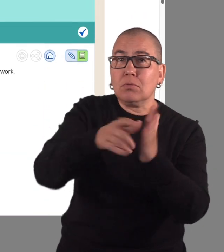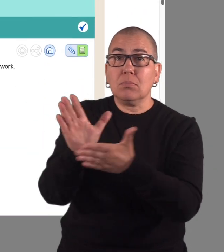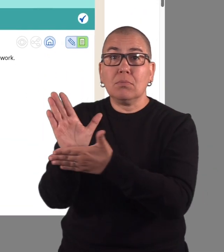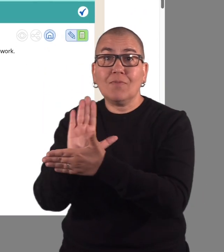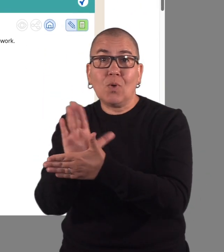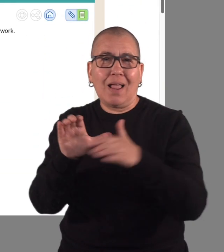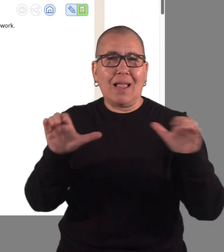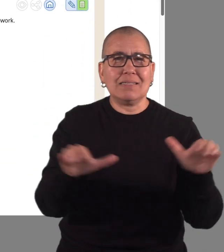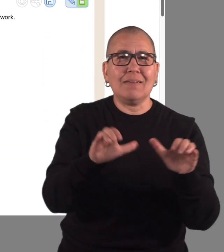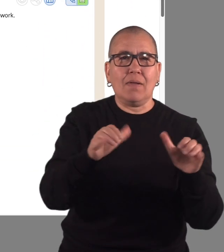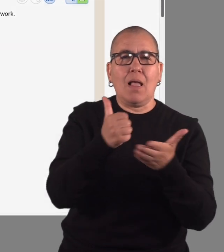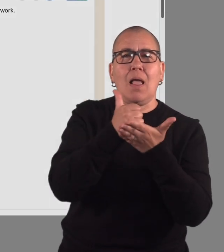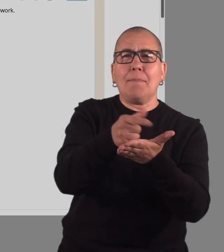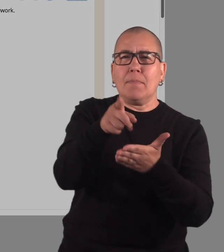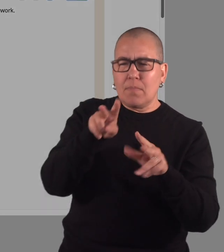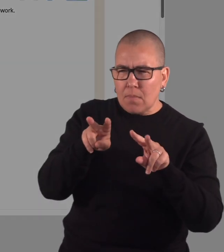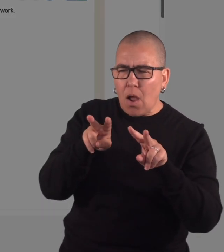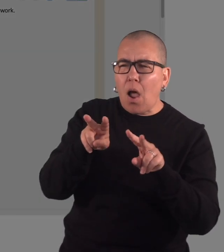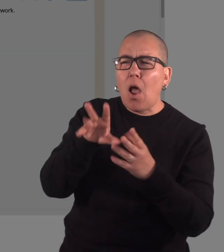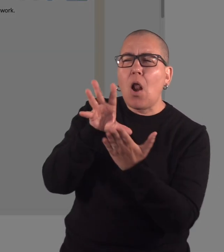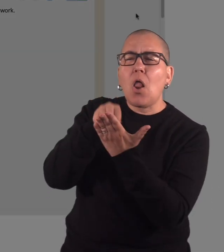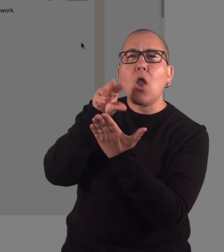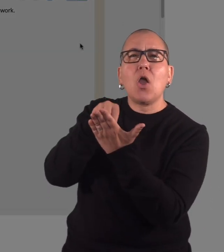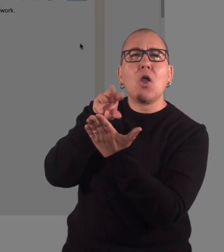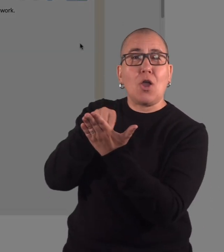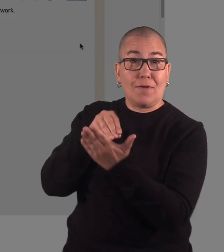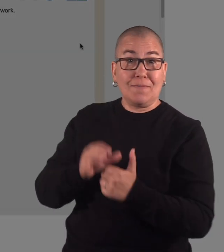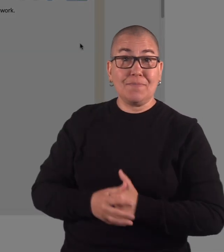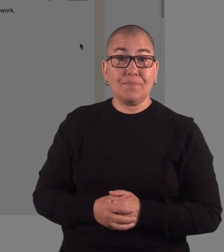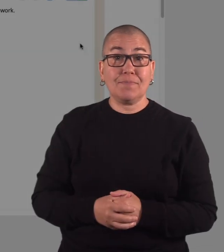videos, and activities for you to try.